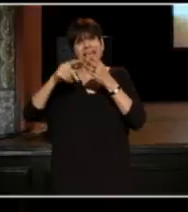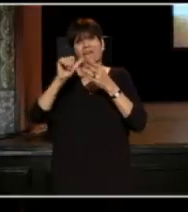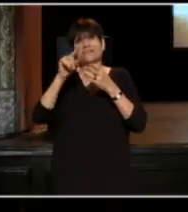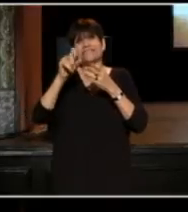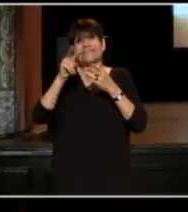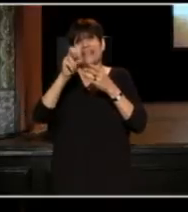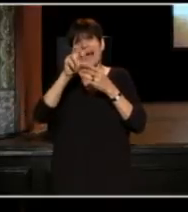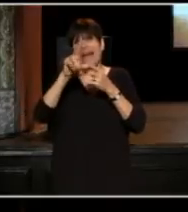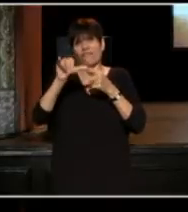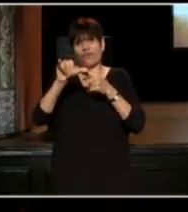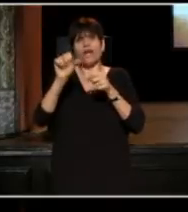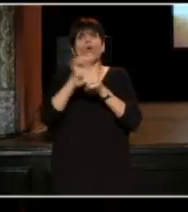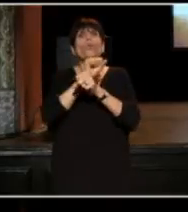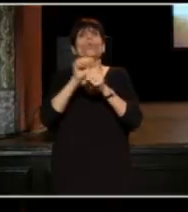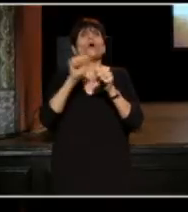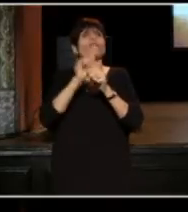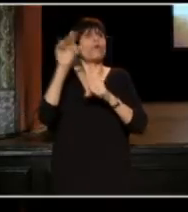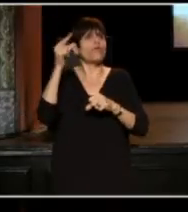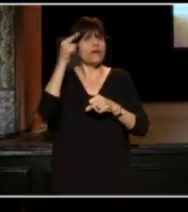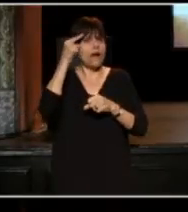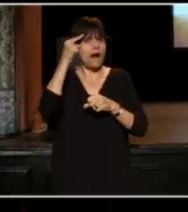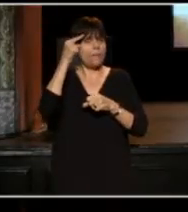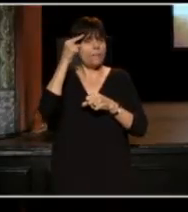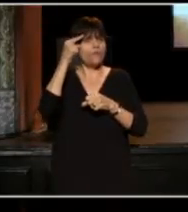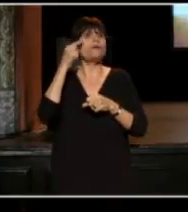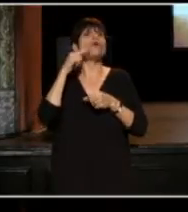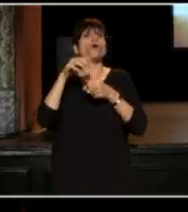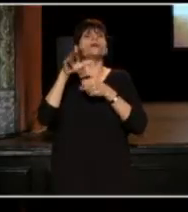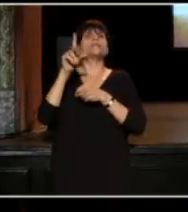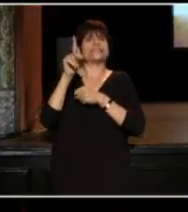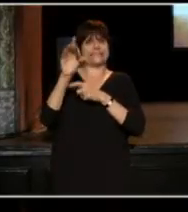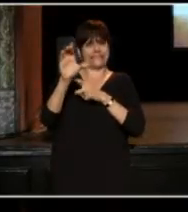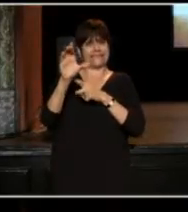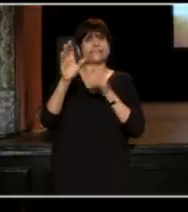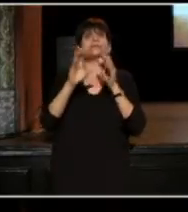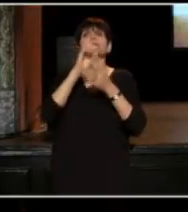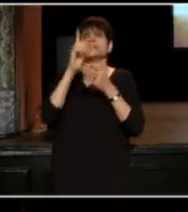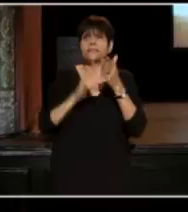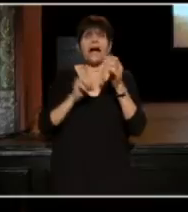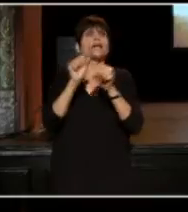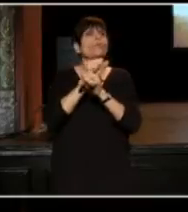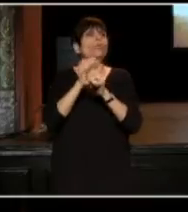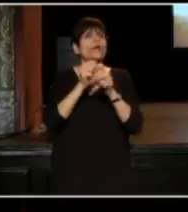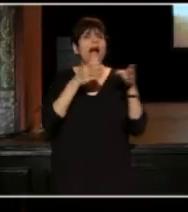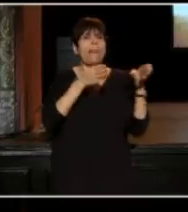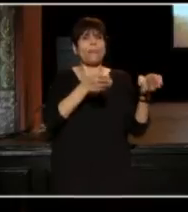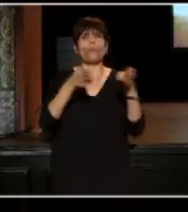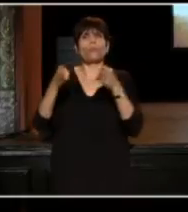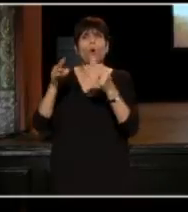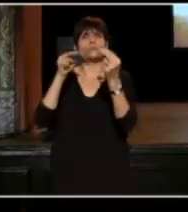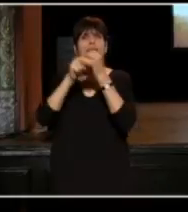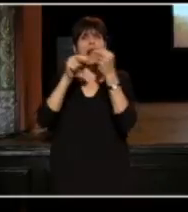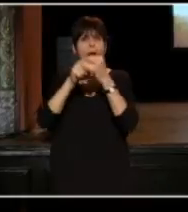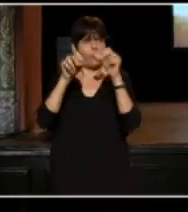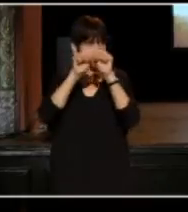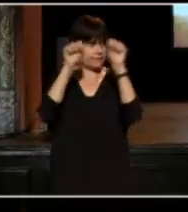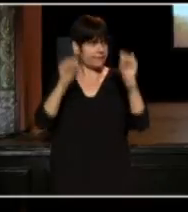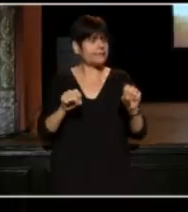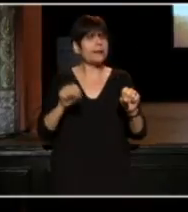and worked for the government of the District of Columbia designing and working on the roads and highway systems at the time.